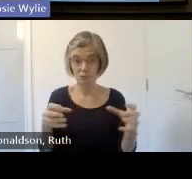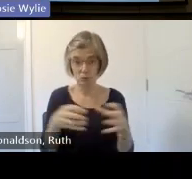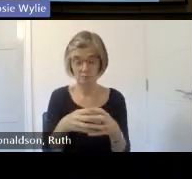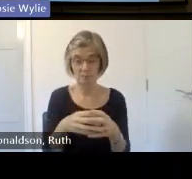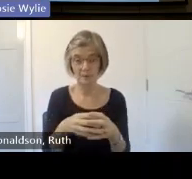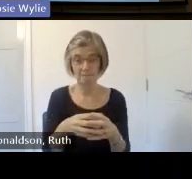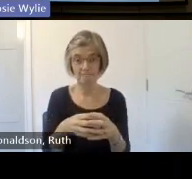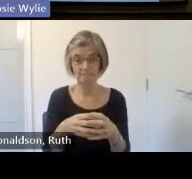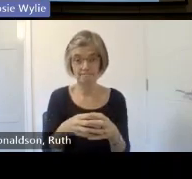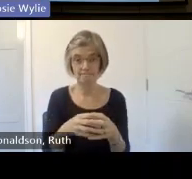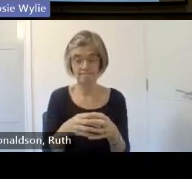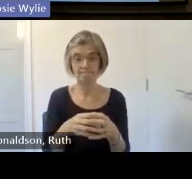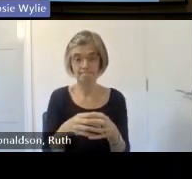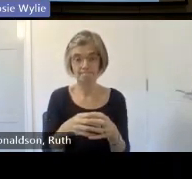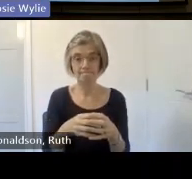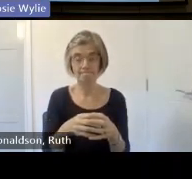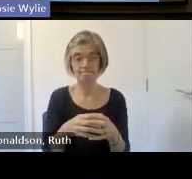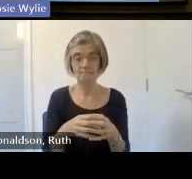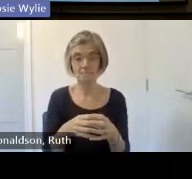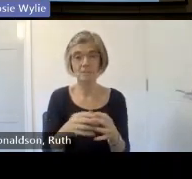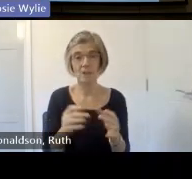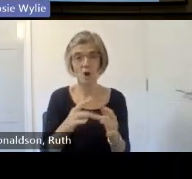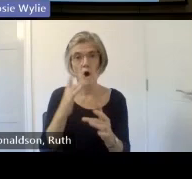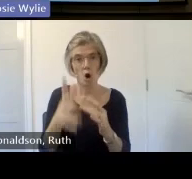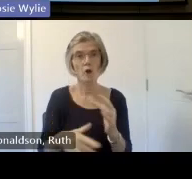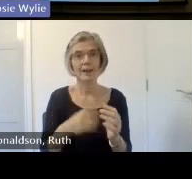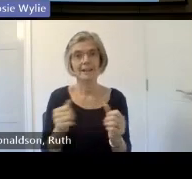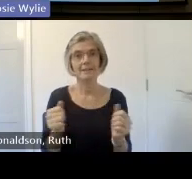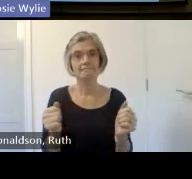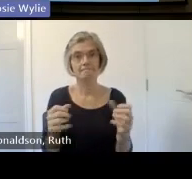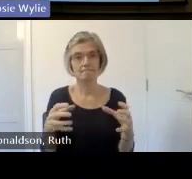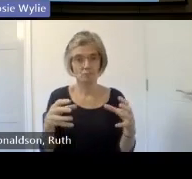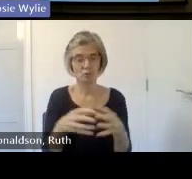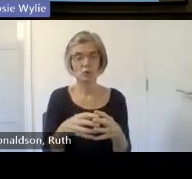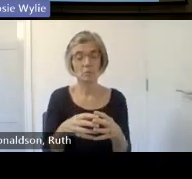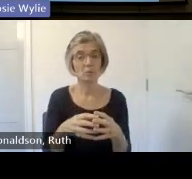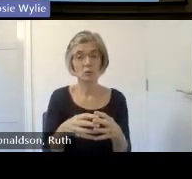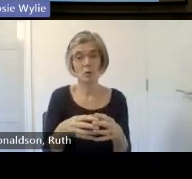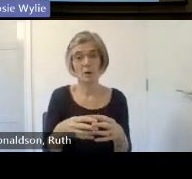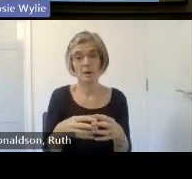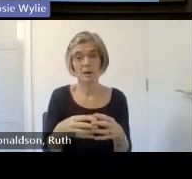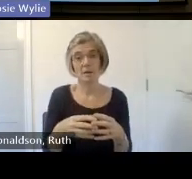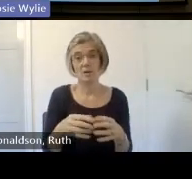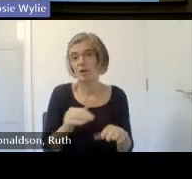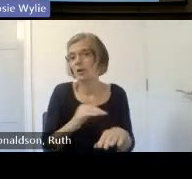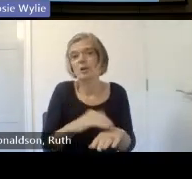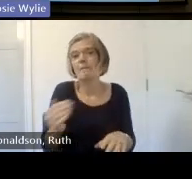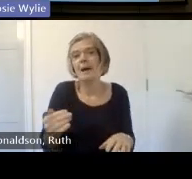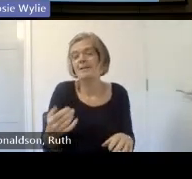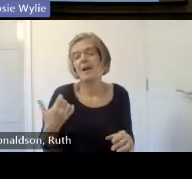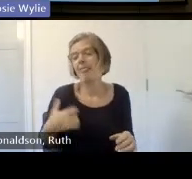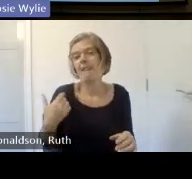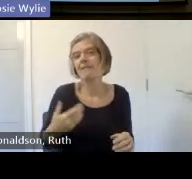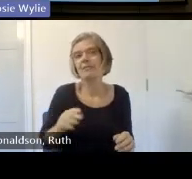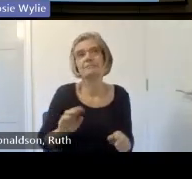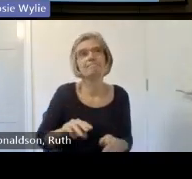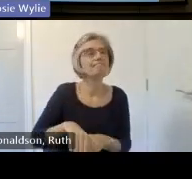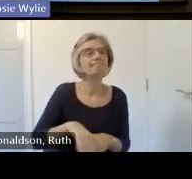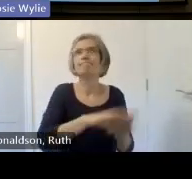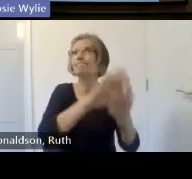online so anywhere in Scotland you are if you're like Isle of Sky if you're uh in the Borderlands